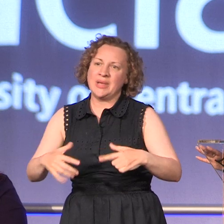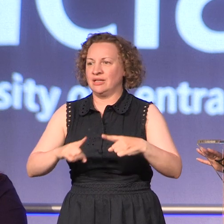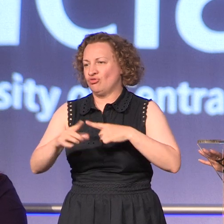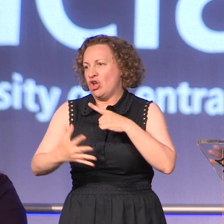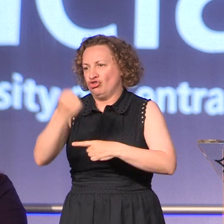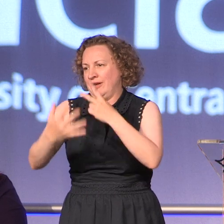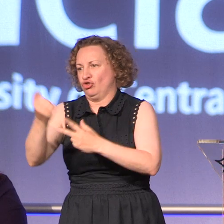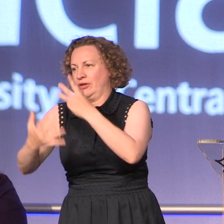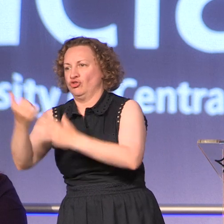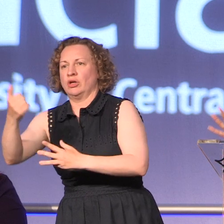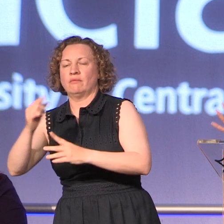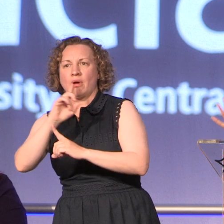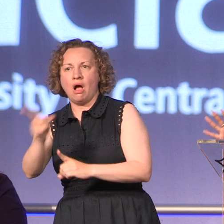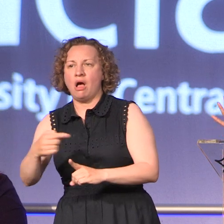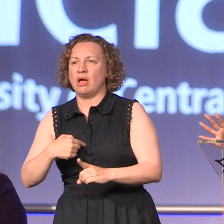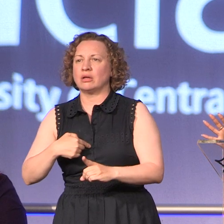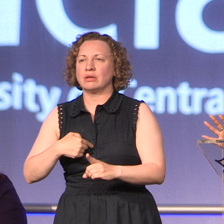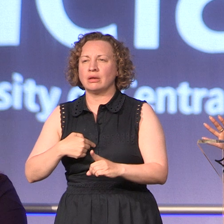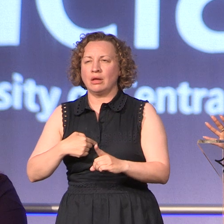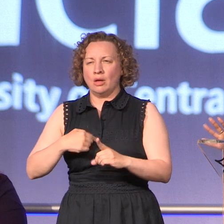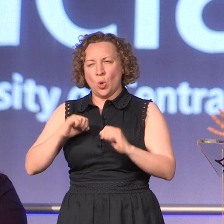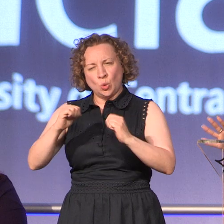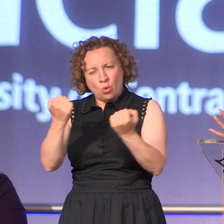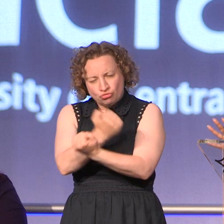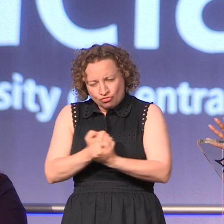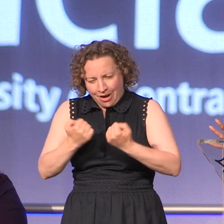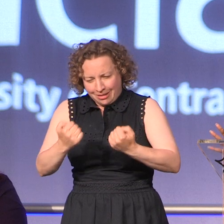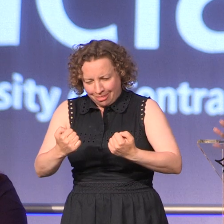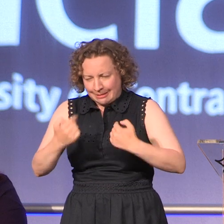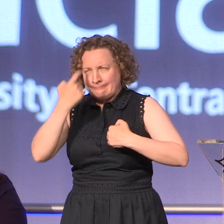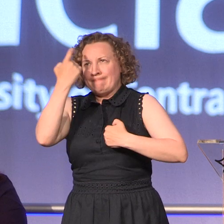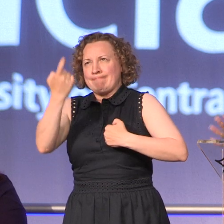everything find what your strengths is in your giving chosen career and pursue